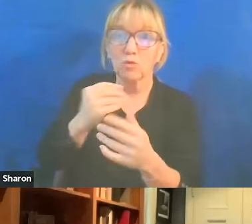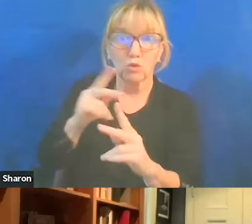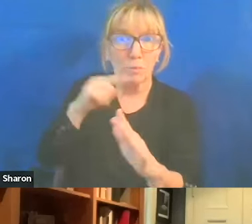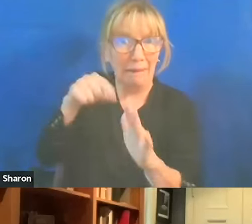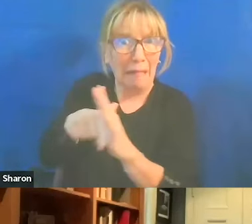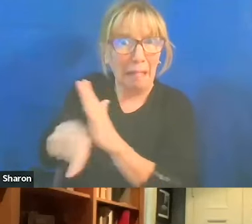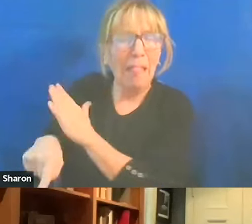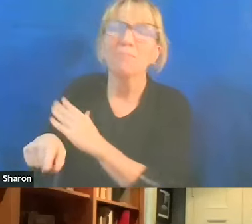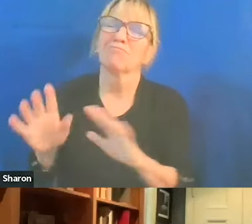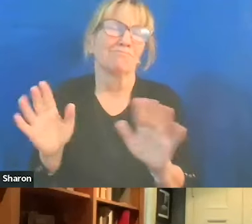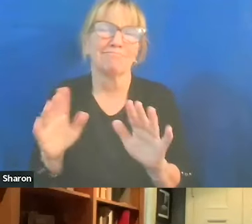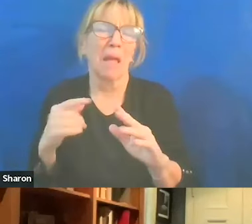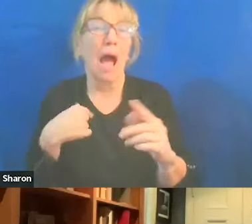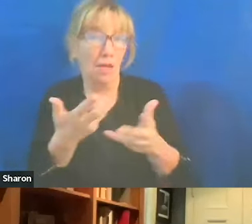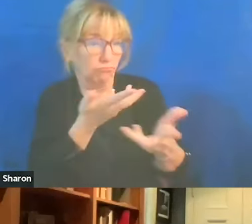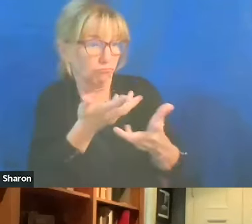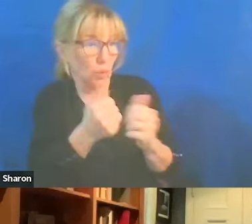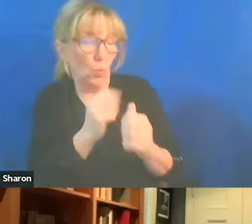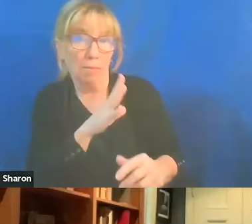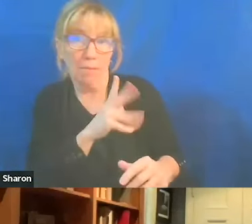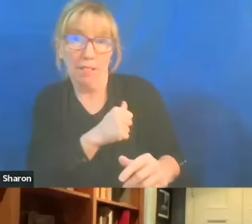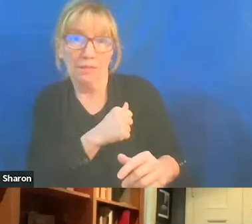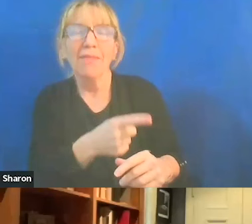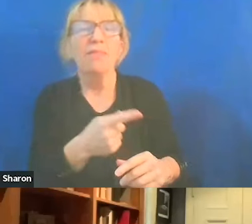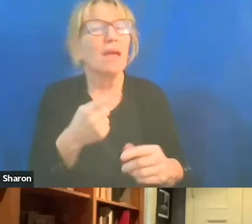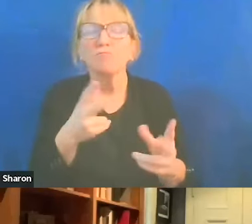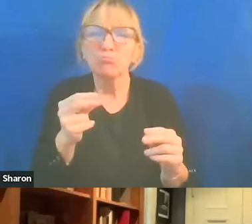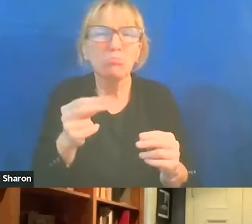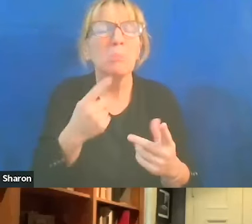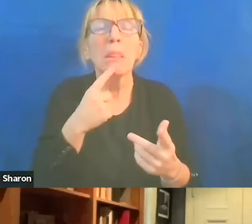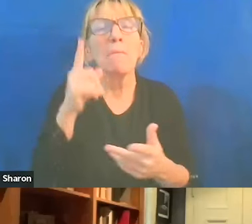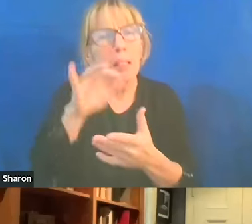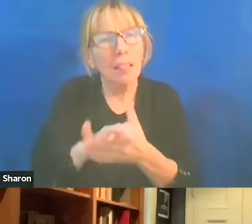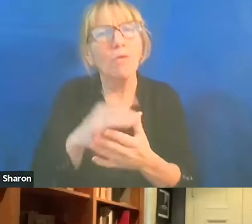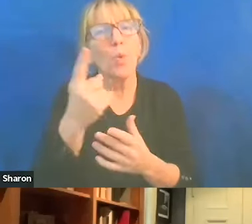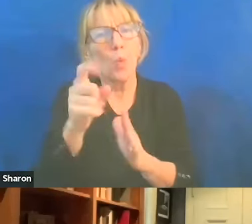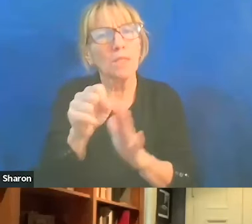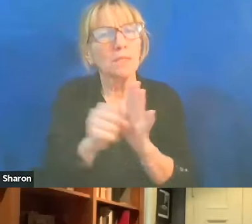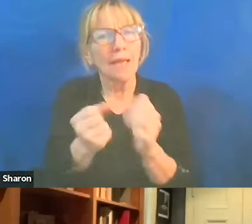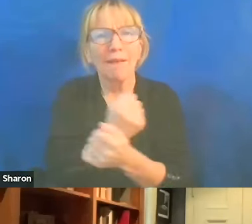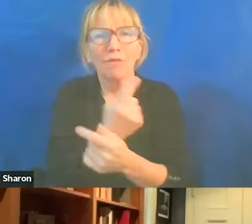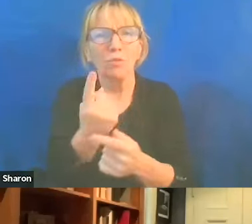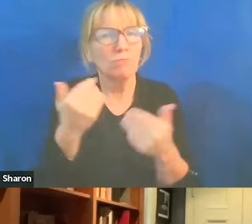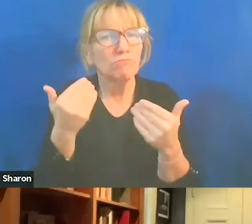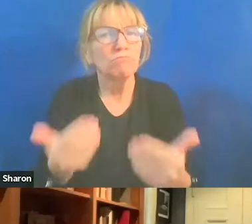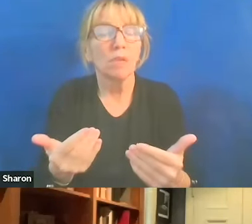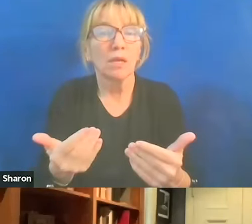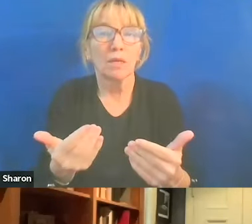They believe in a one state with everybody getting a vote. Now, that's a problem for...